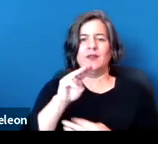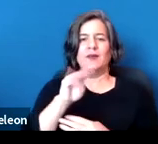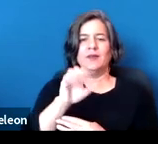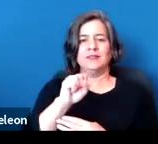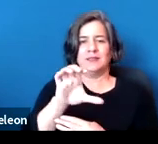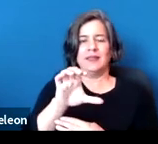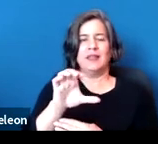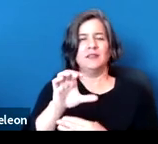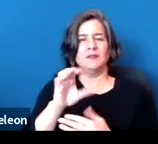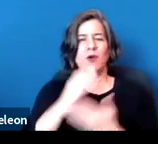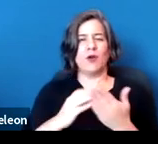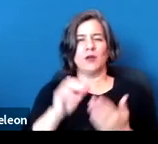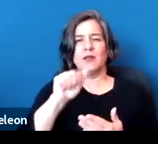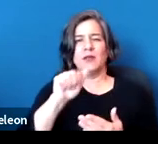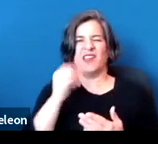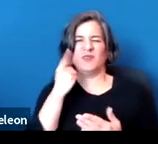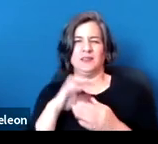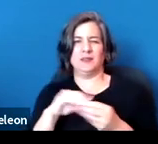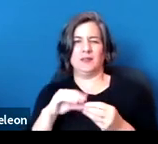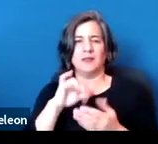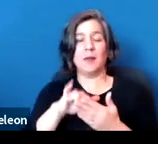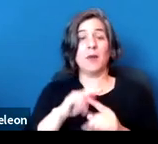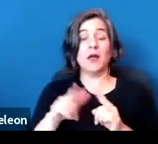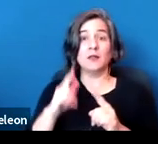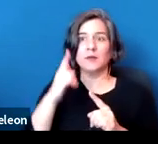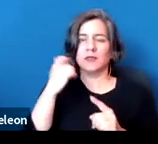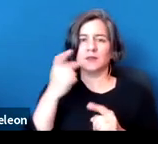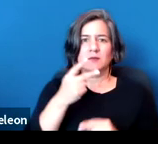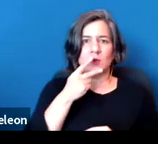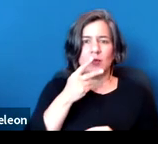of the ADA that I discussed, but also because smoking has many